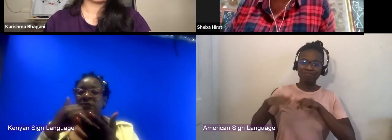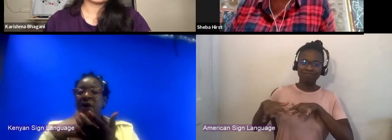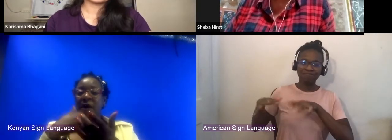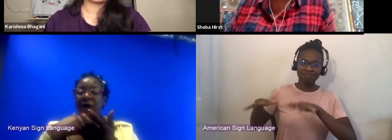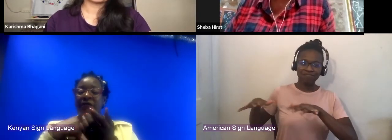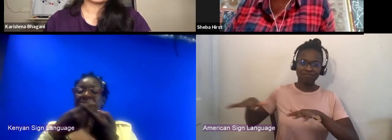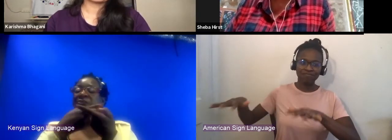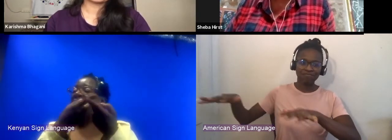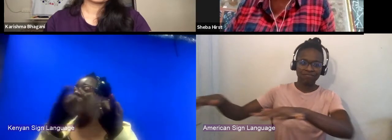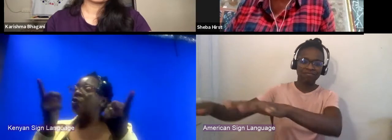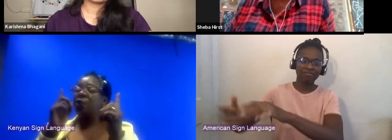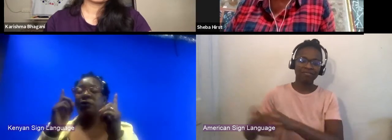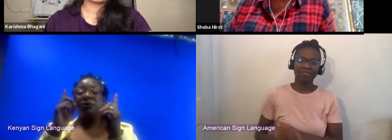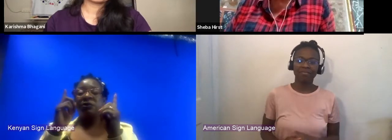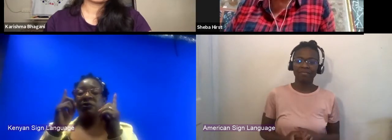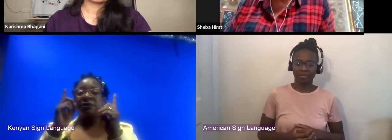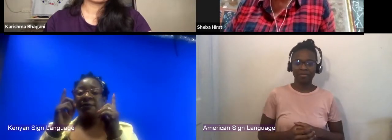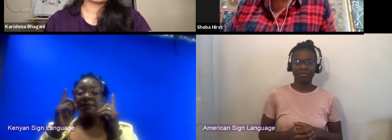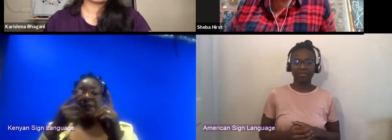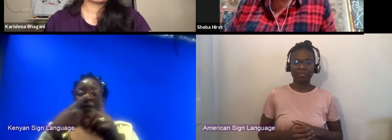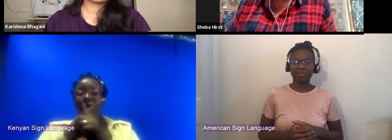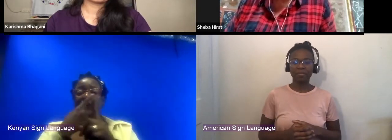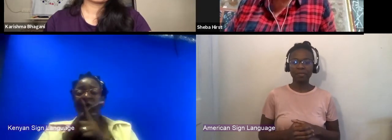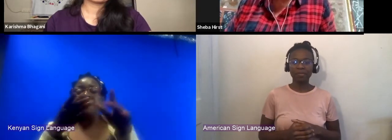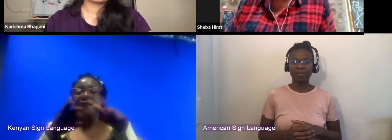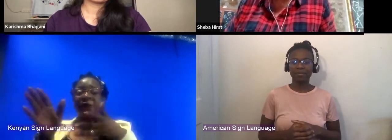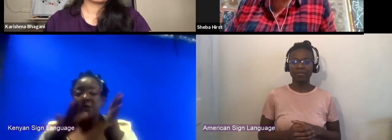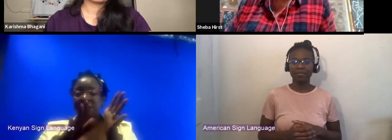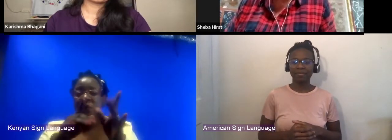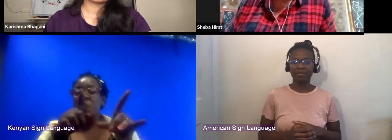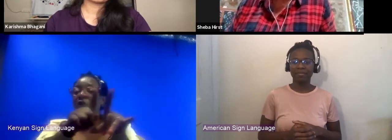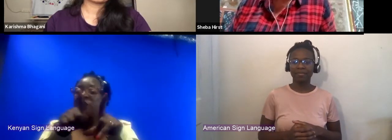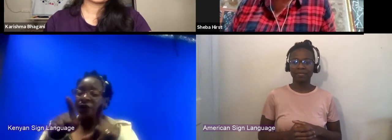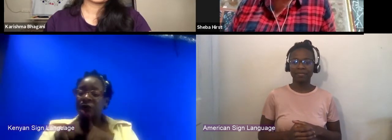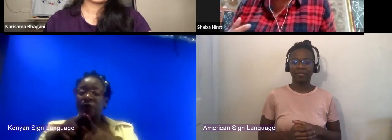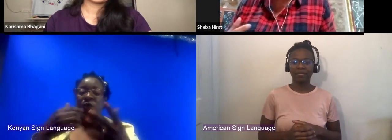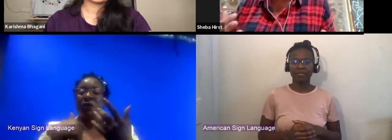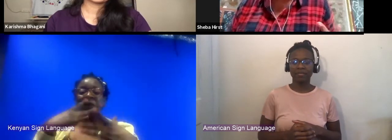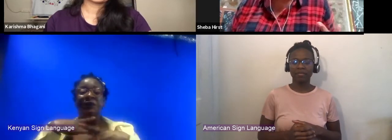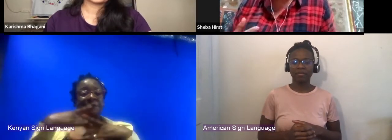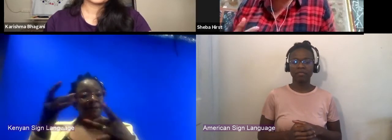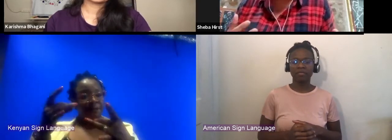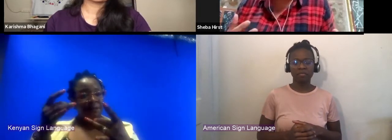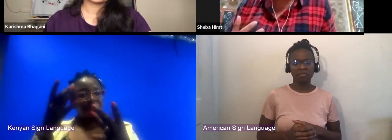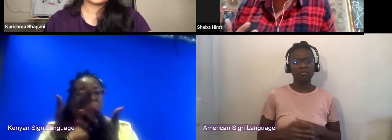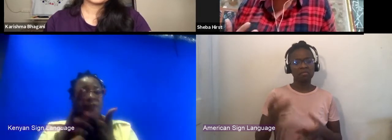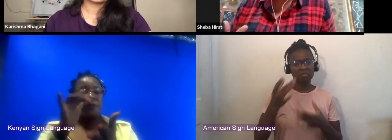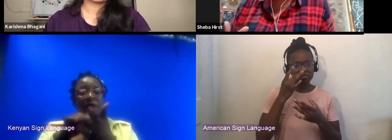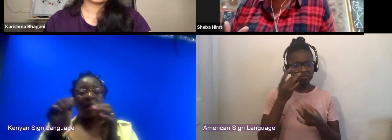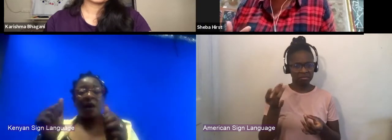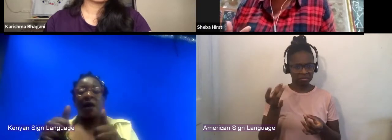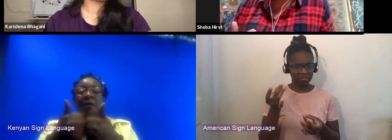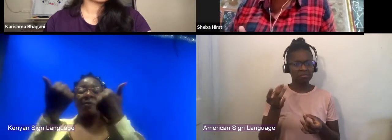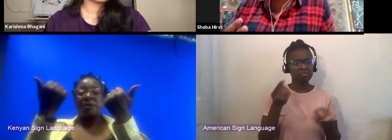that speaks across spaces. And there was also a really just interesting things that happened organically just by being in another person's space.